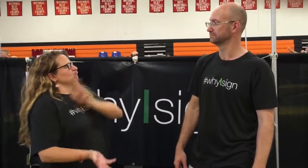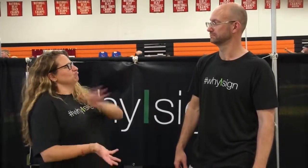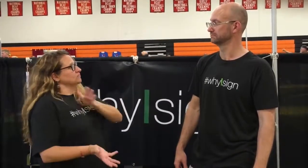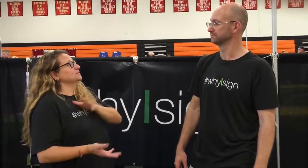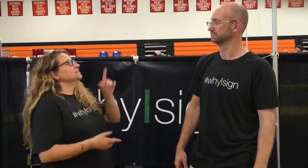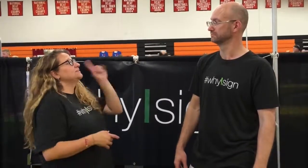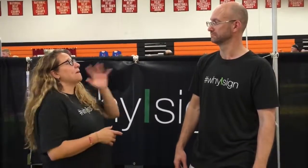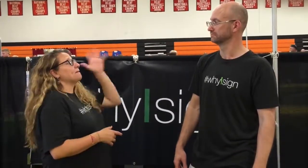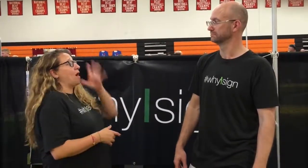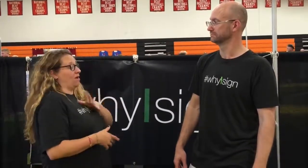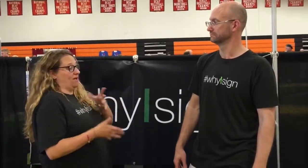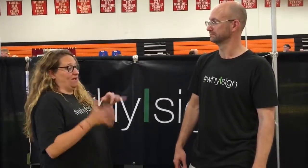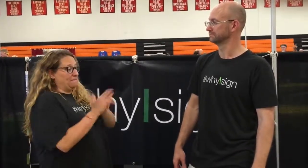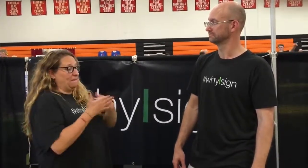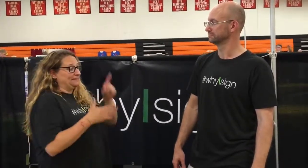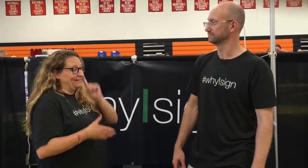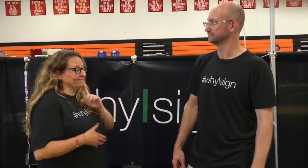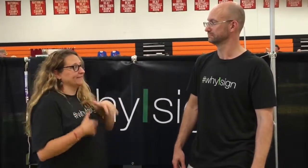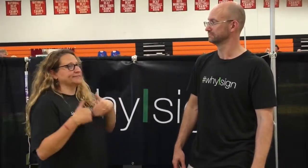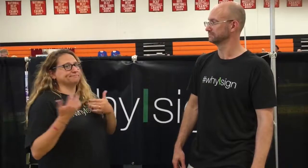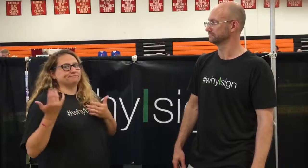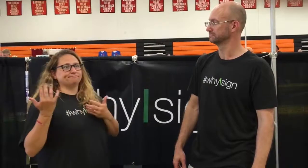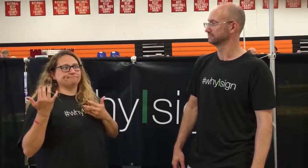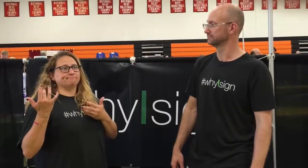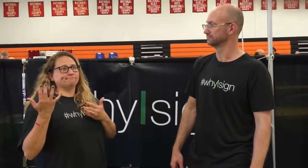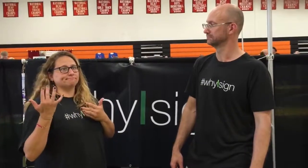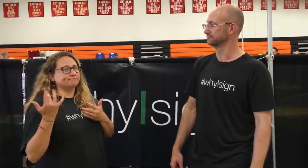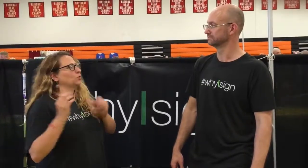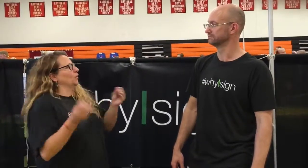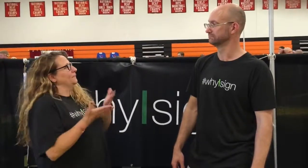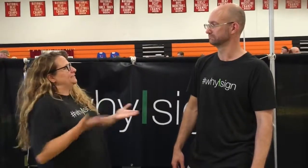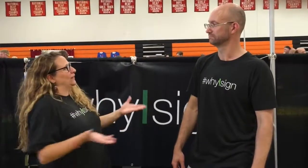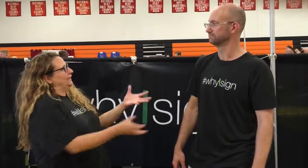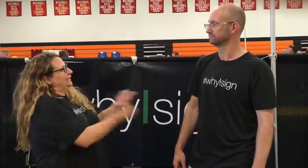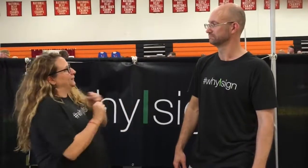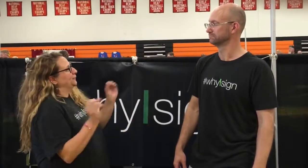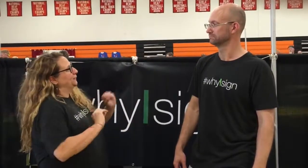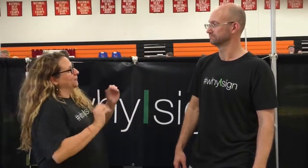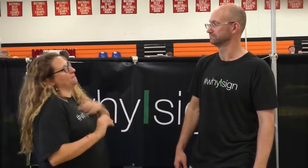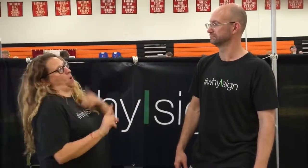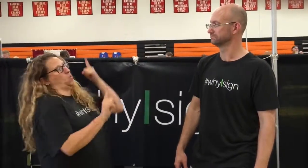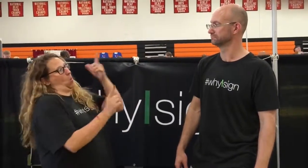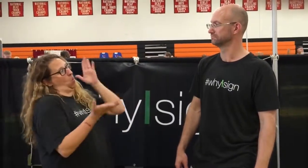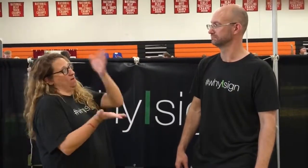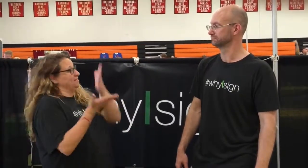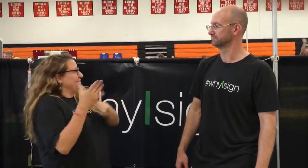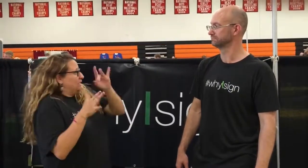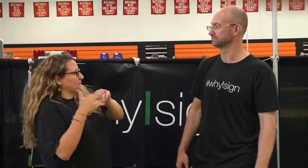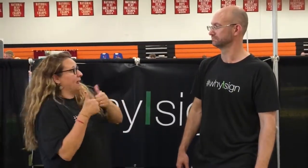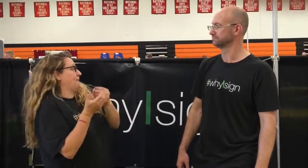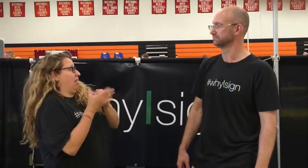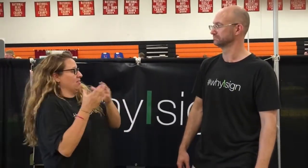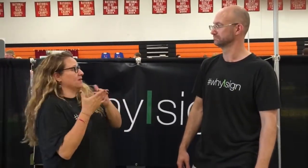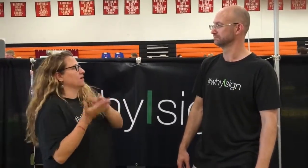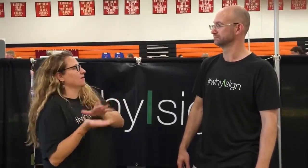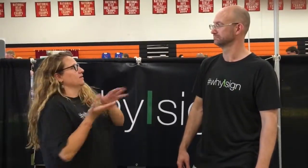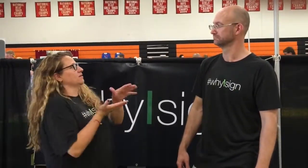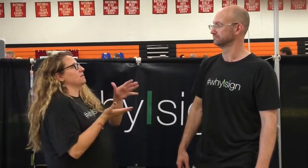When parents give birth to a deaf child, they would have to wait and they would get no resources for ASL. So in the future, we hope to find money to fund